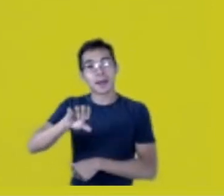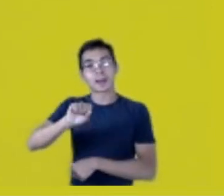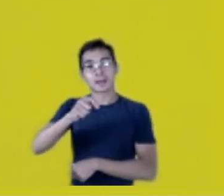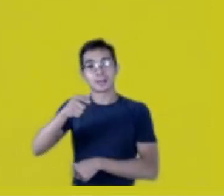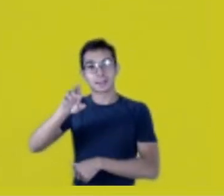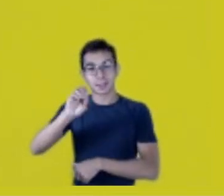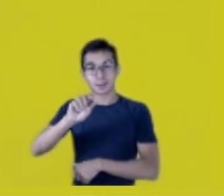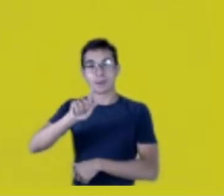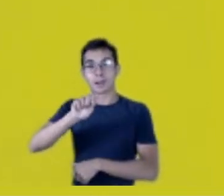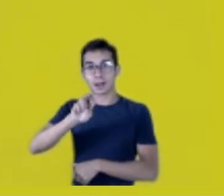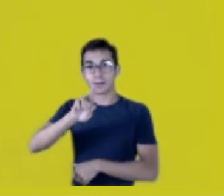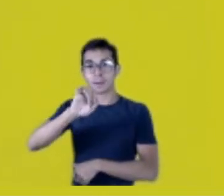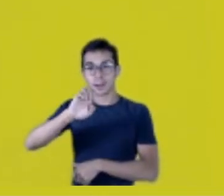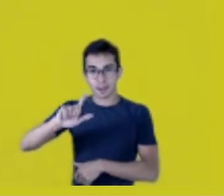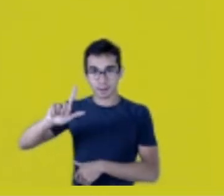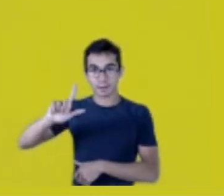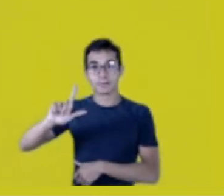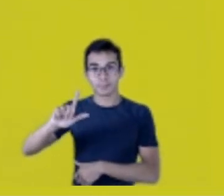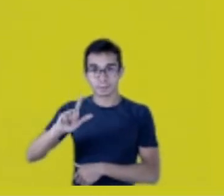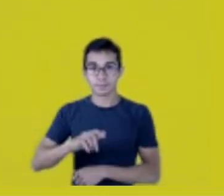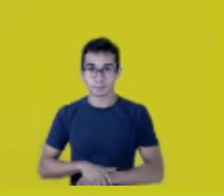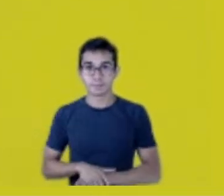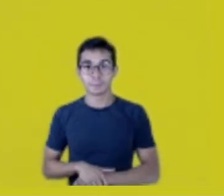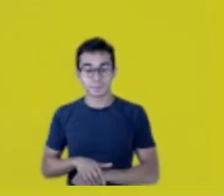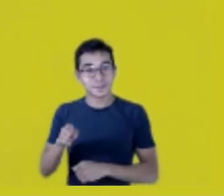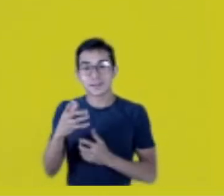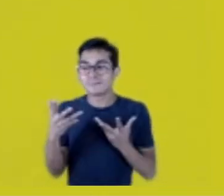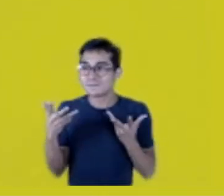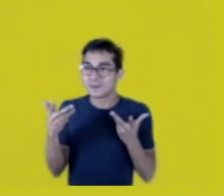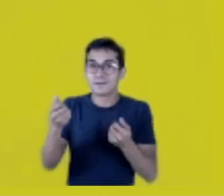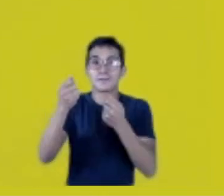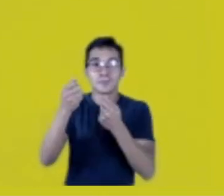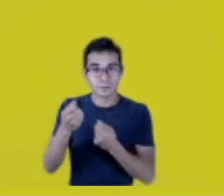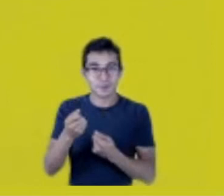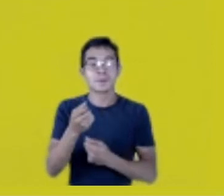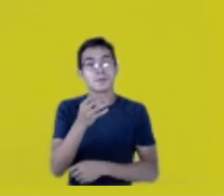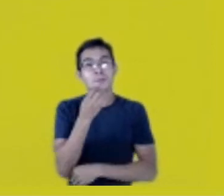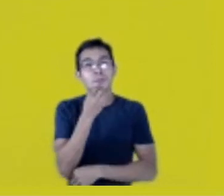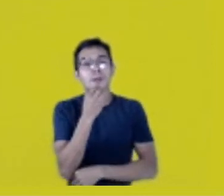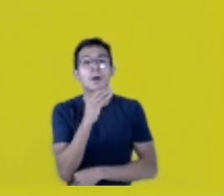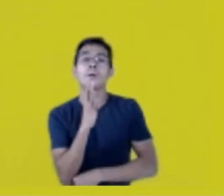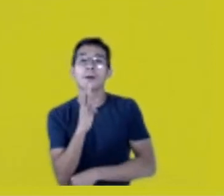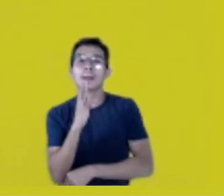I’d really love to go back there, you hear, cousin? And get to know the parts I haven’t visited.